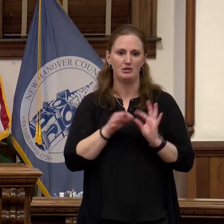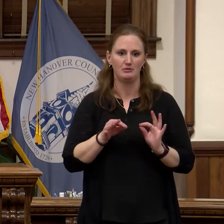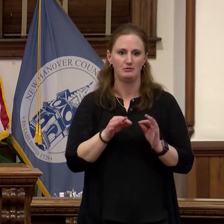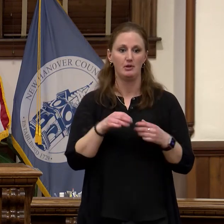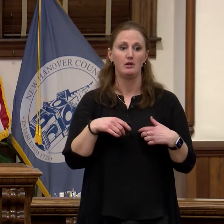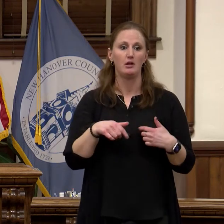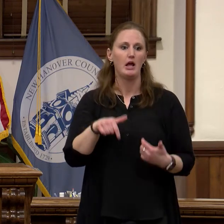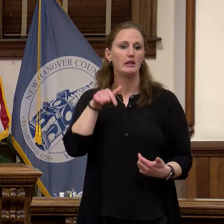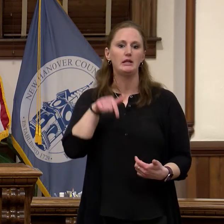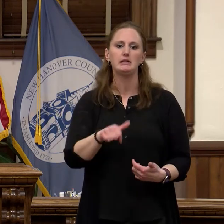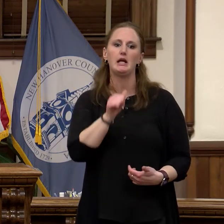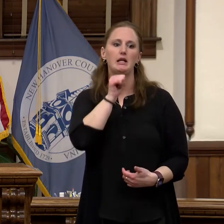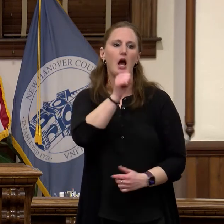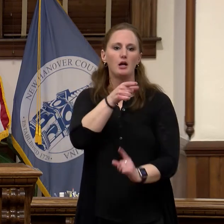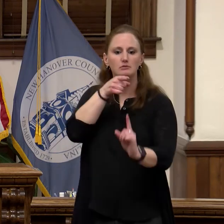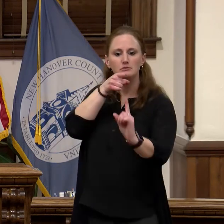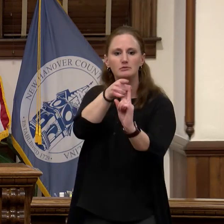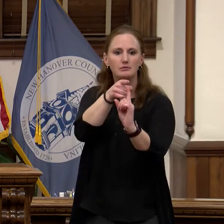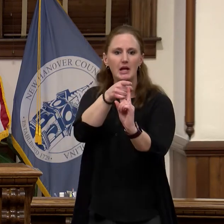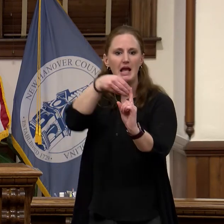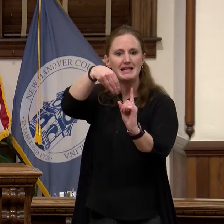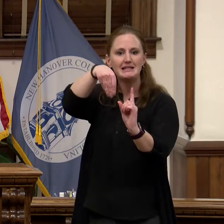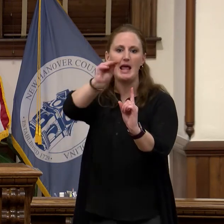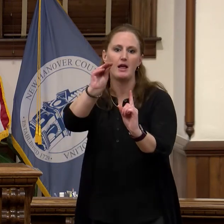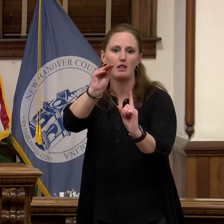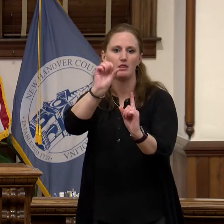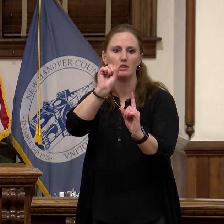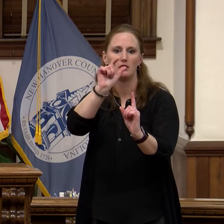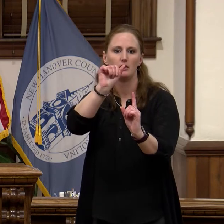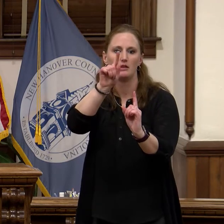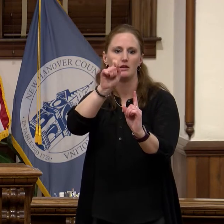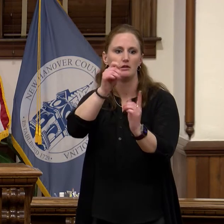sale, it's about positioning New Hanover Regional Medical